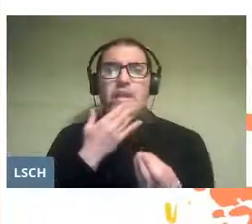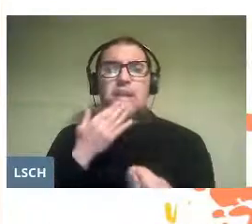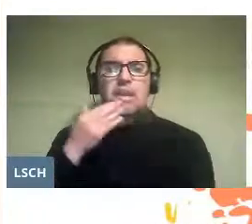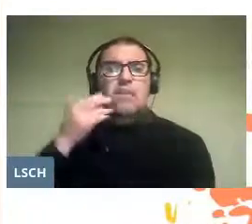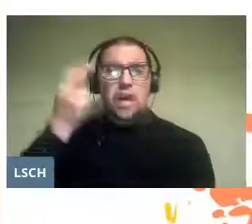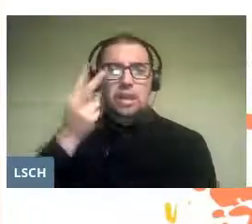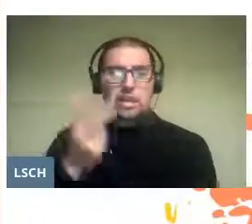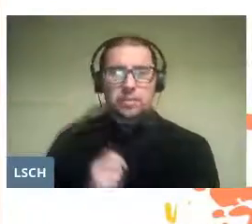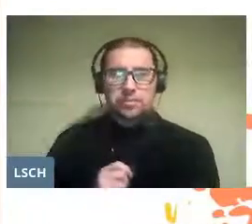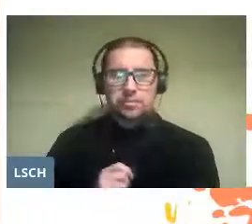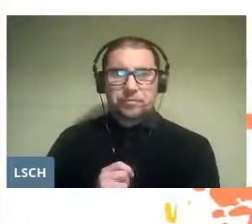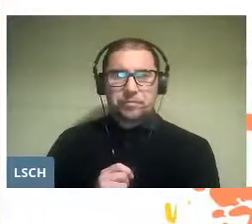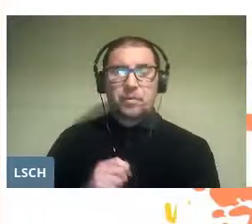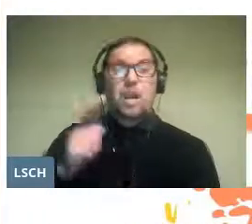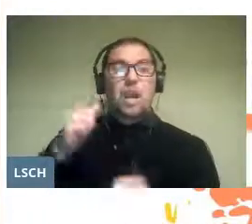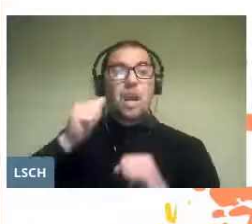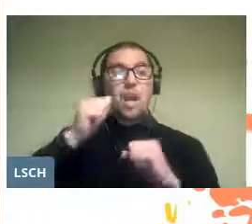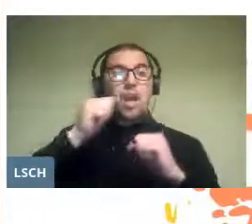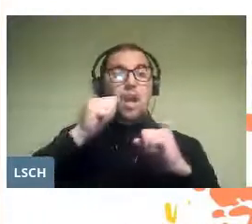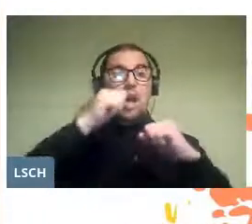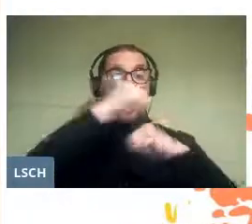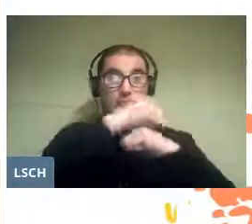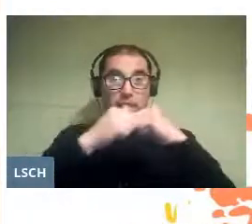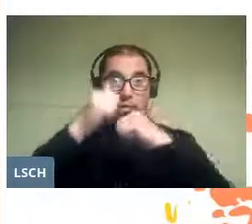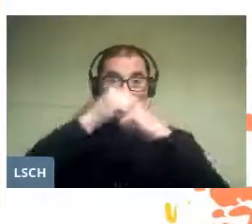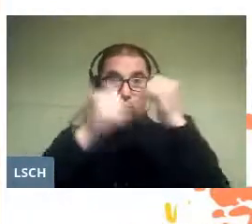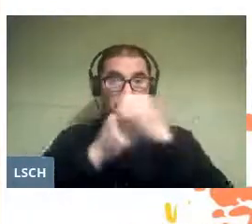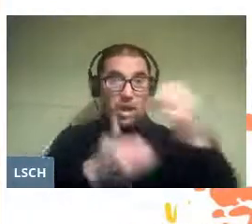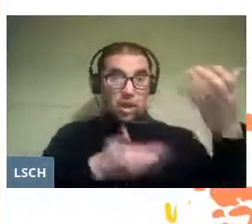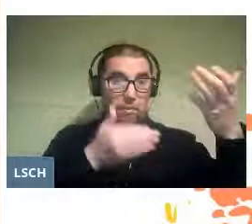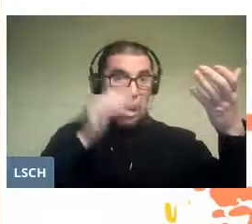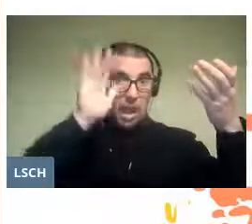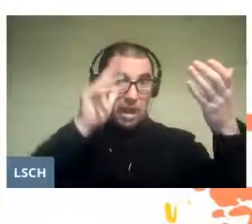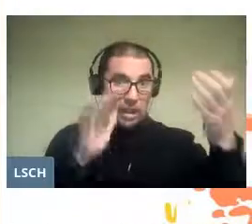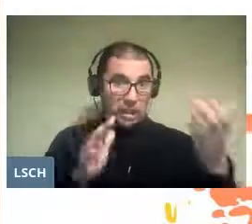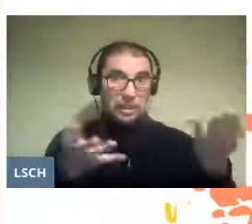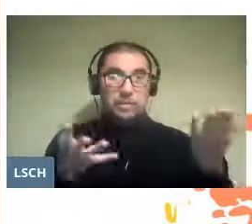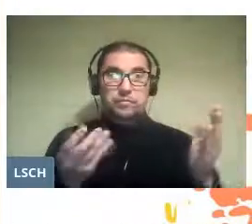The structure of an opera has characteristics that belong to the context